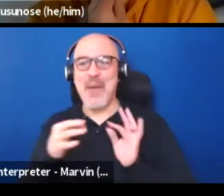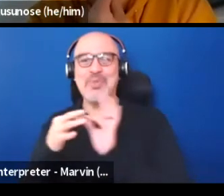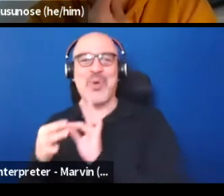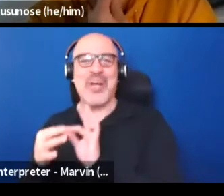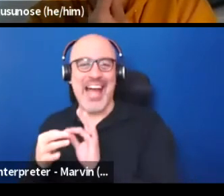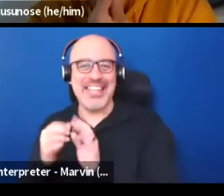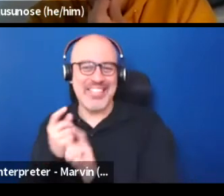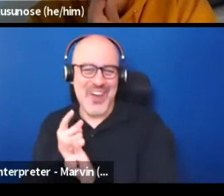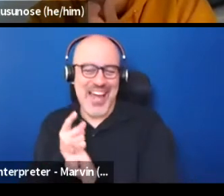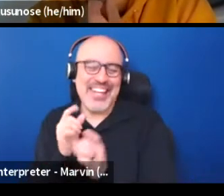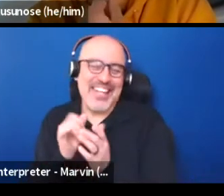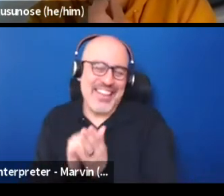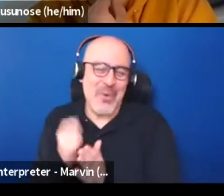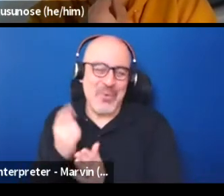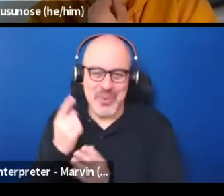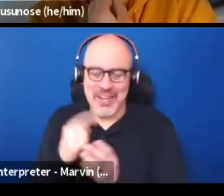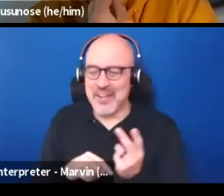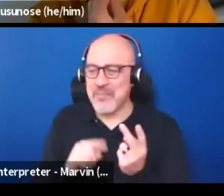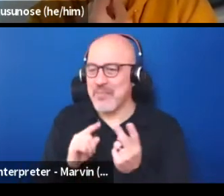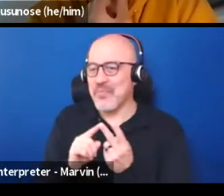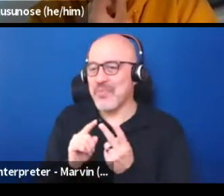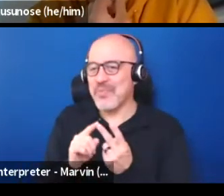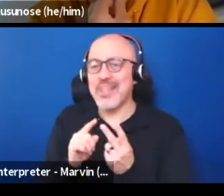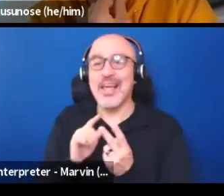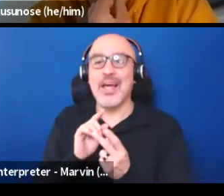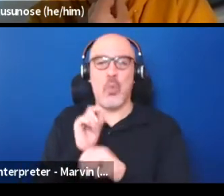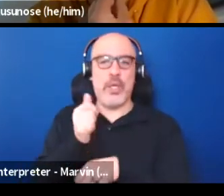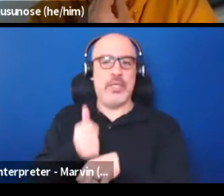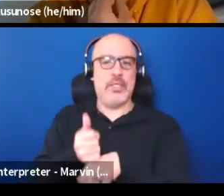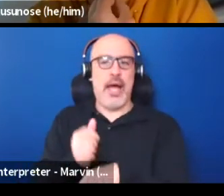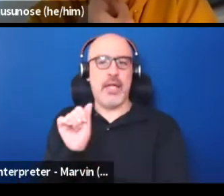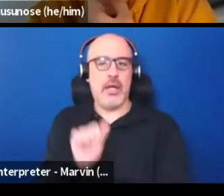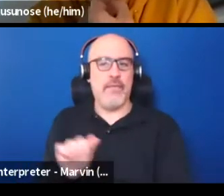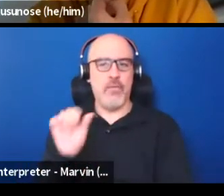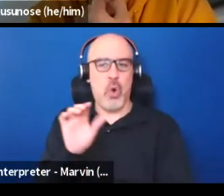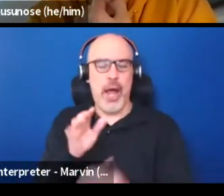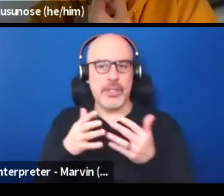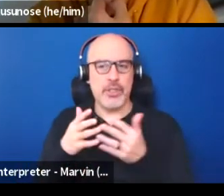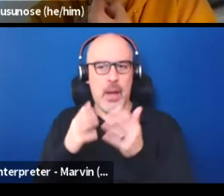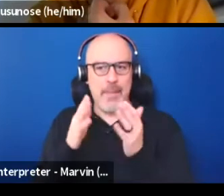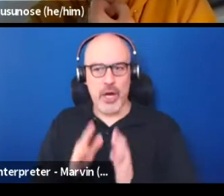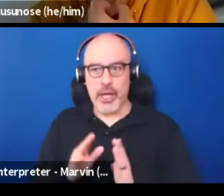from that, like that was one of our measurements. The other measurement, we had designed it for Asian Americans, but we actually saw dramatic numbers